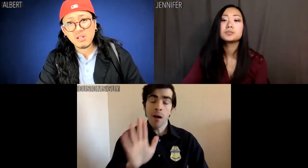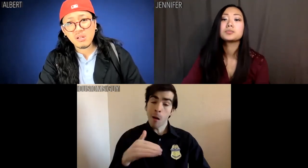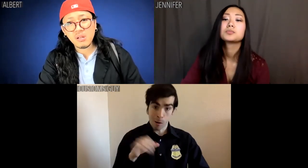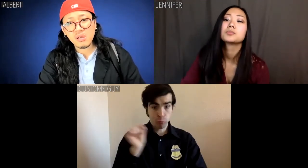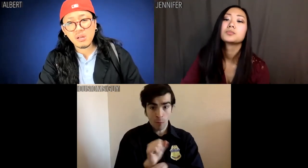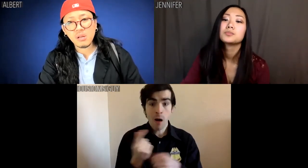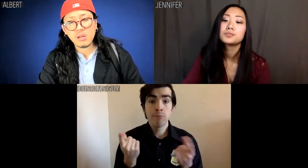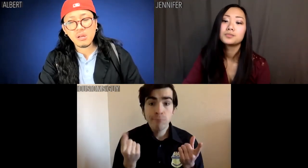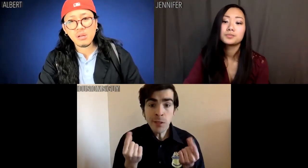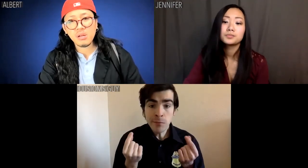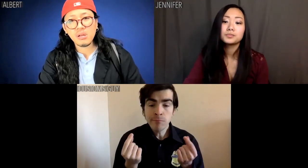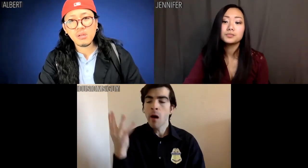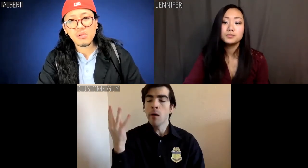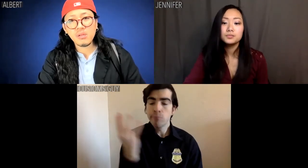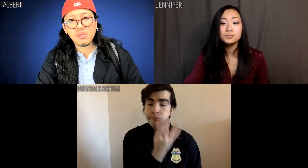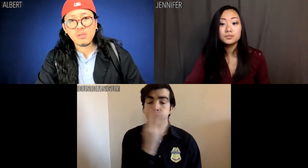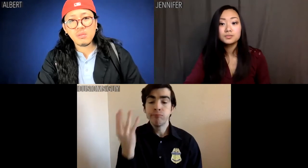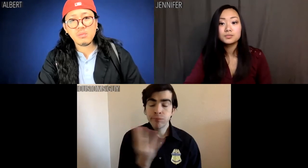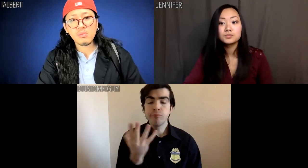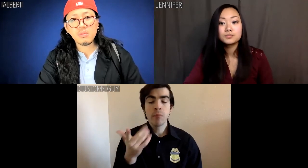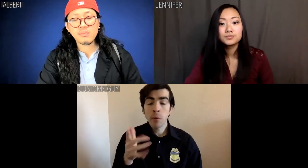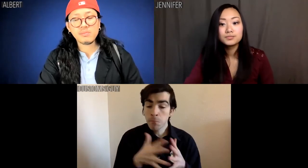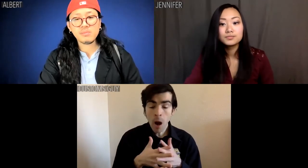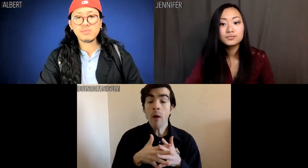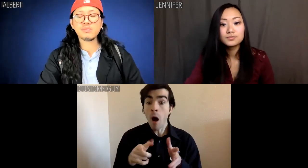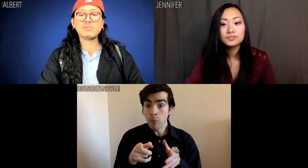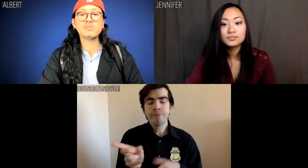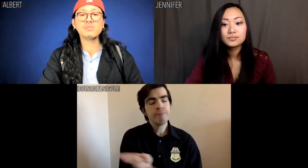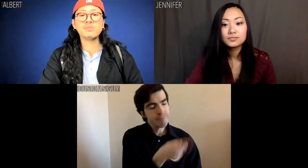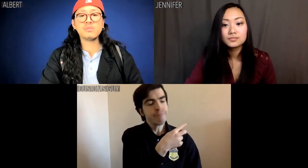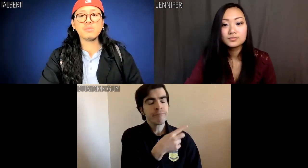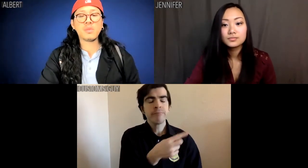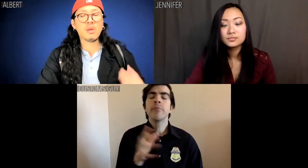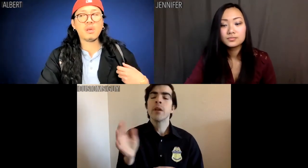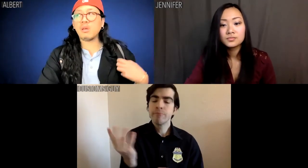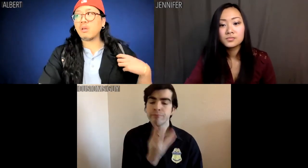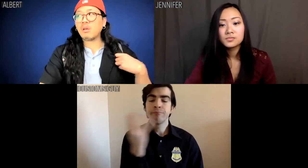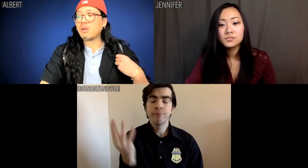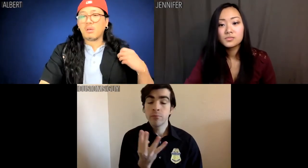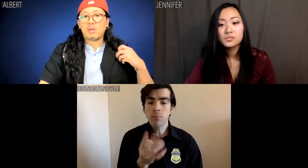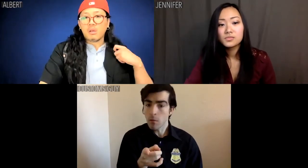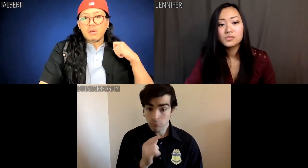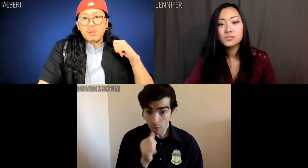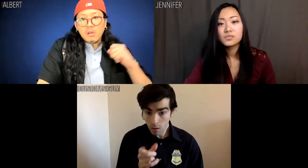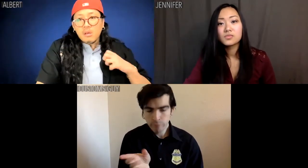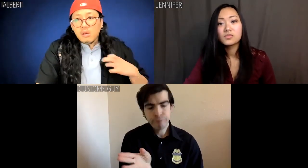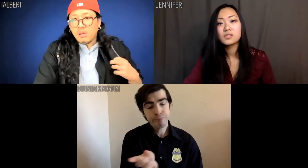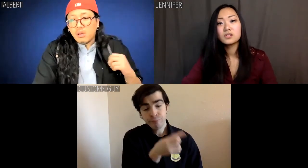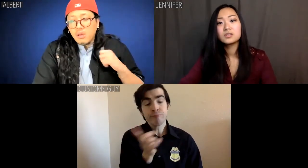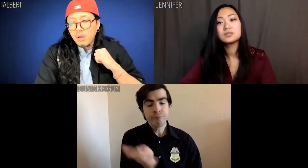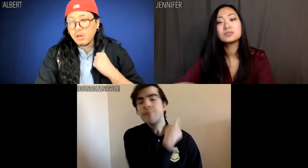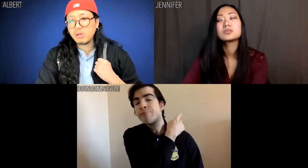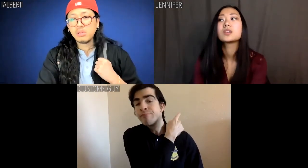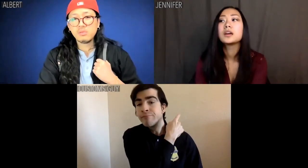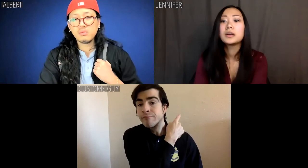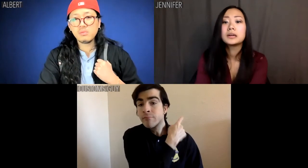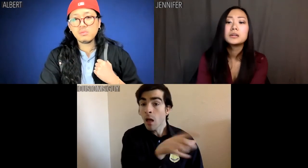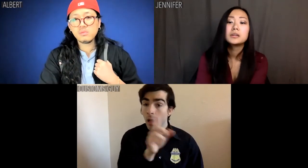My job is to make quick judgments about who's American and who's not.